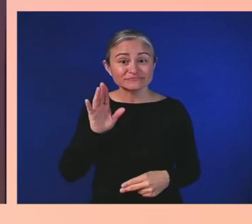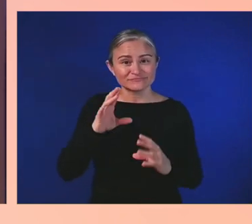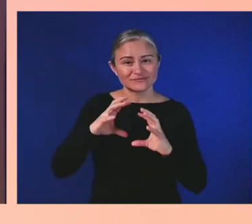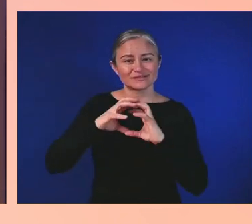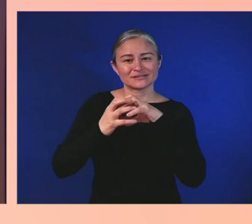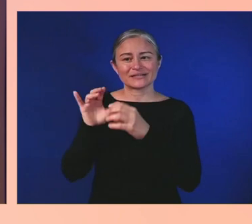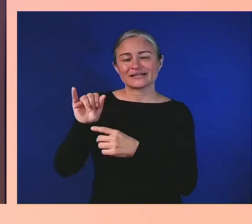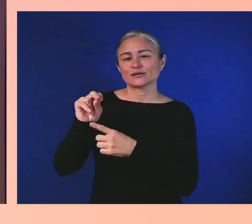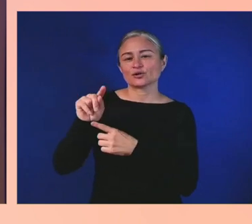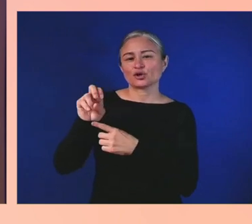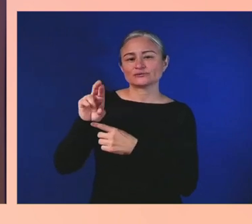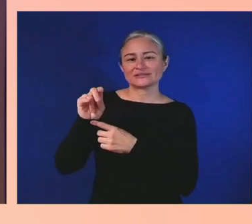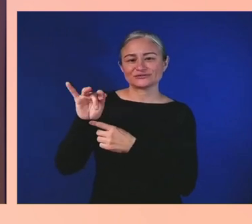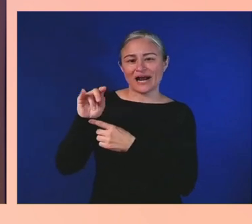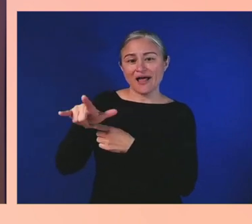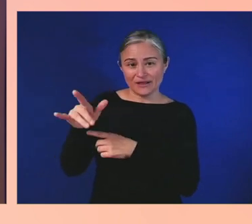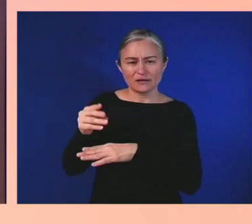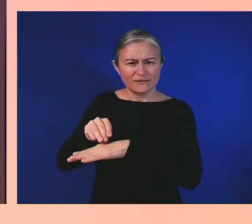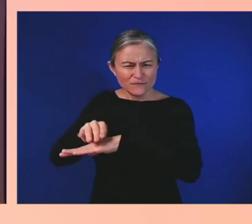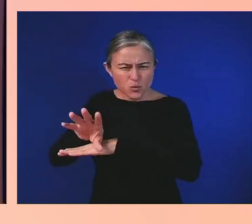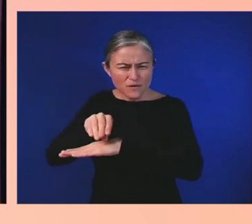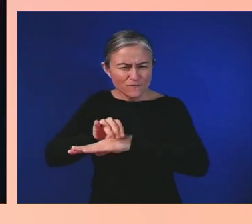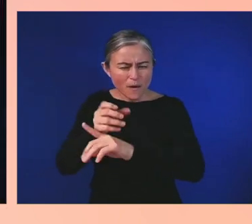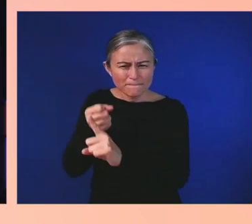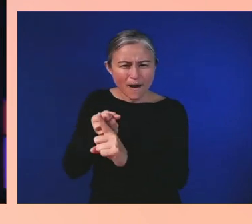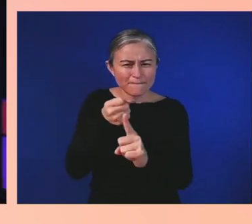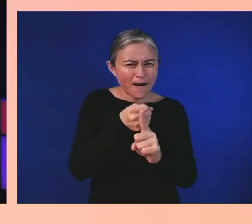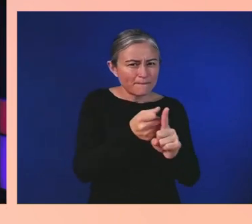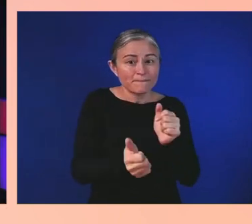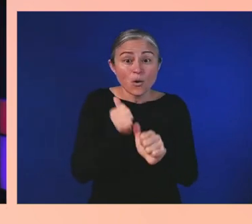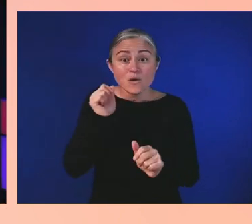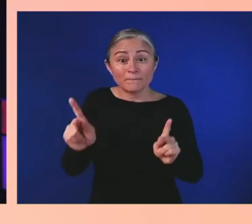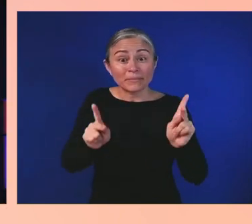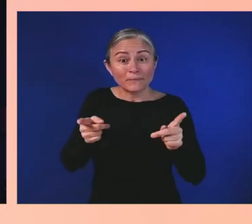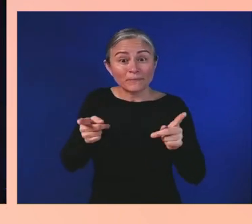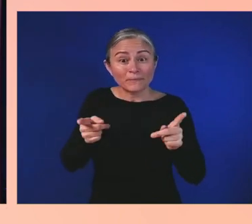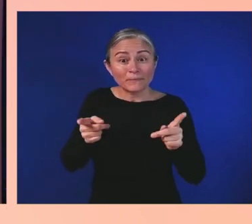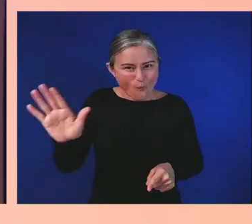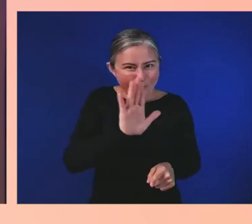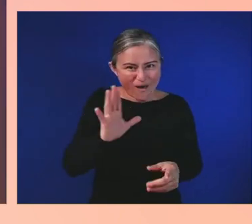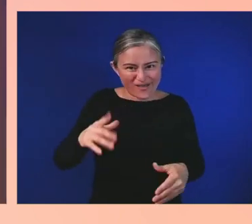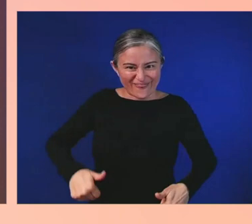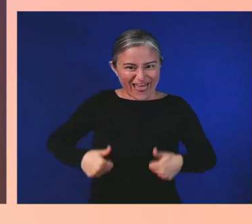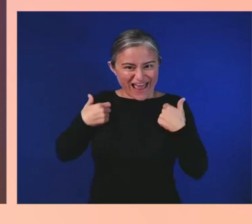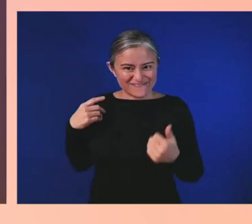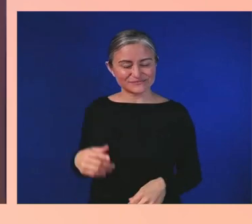which is why this panel is so special. Microsoft's Alexia Clayborne,